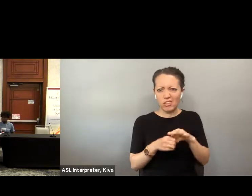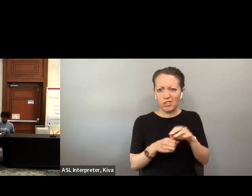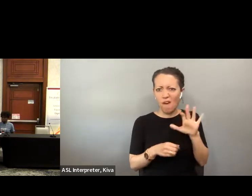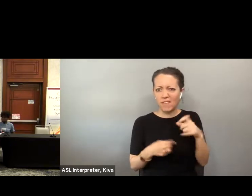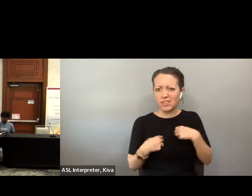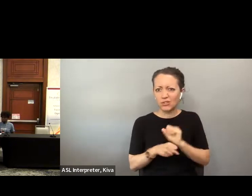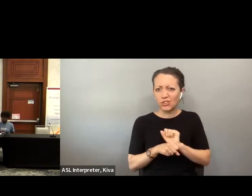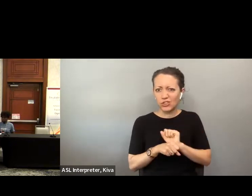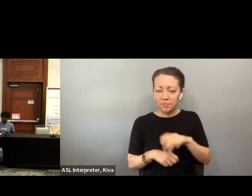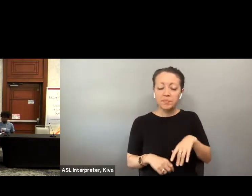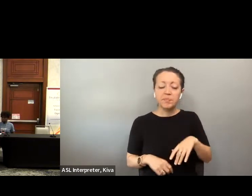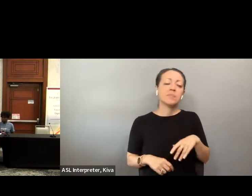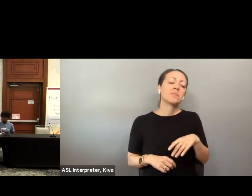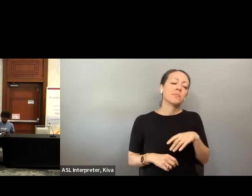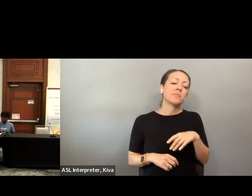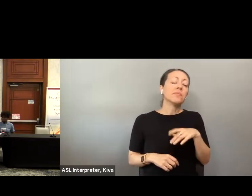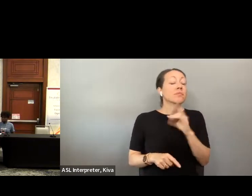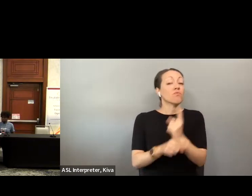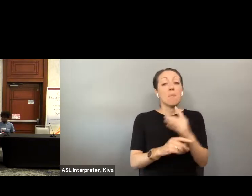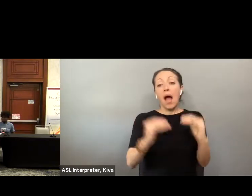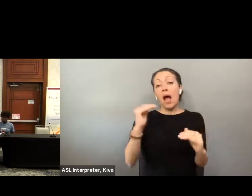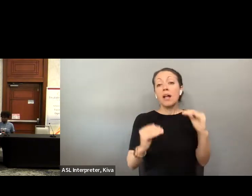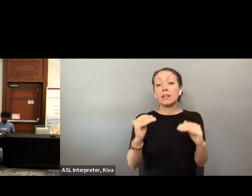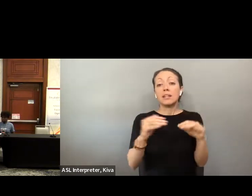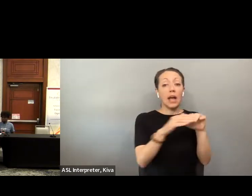is some really great point that have been raised and the